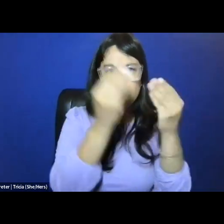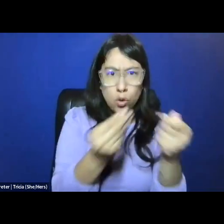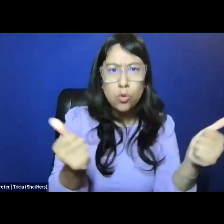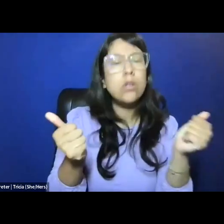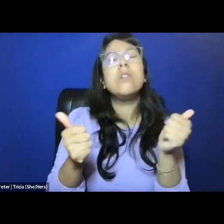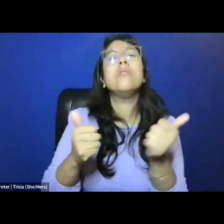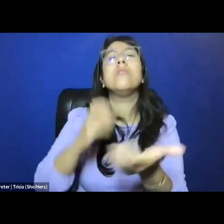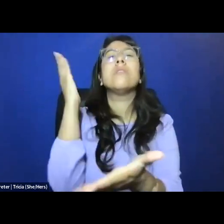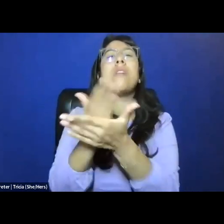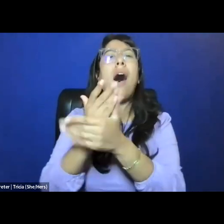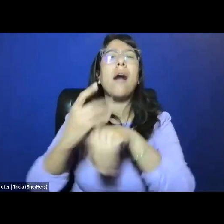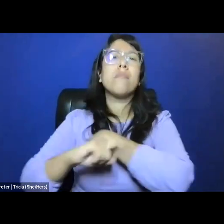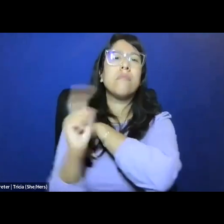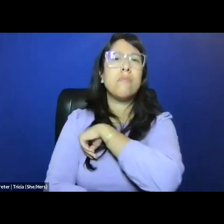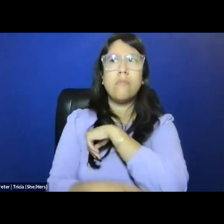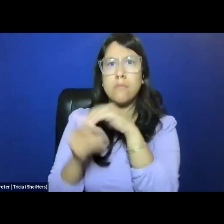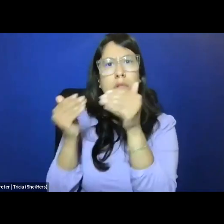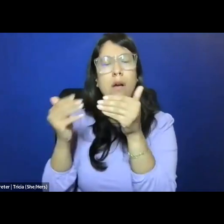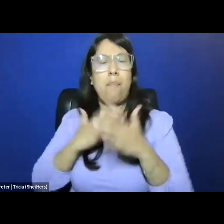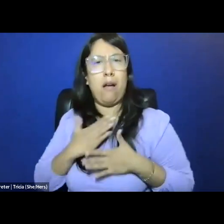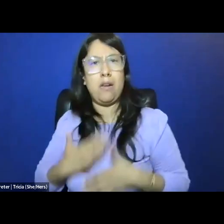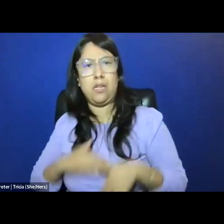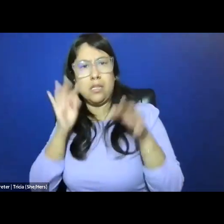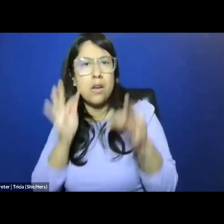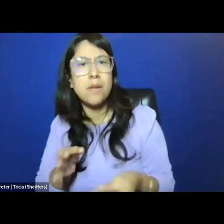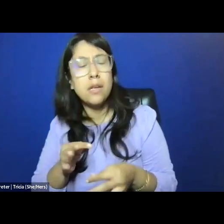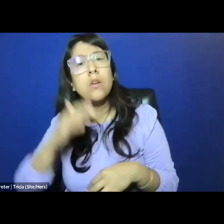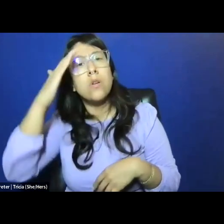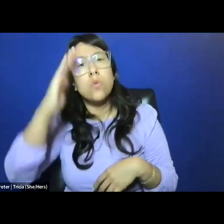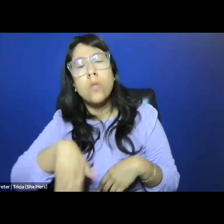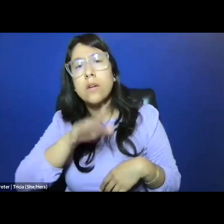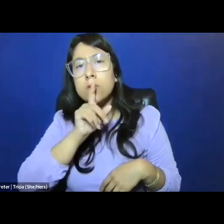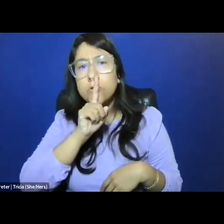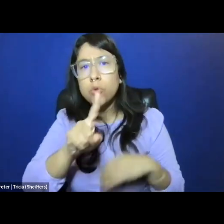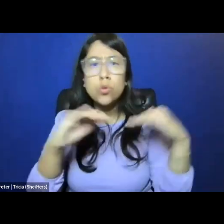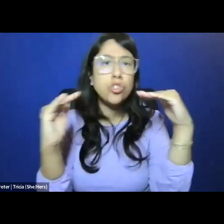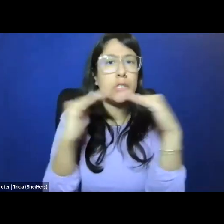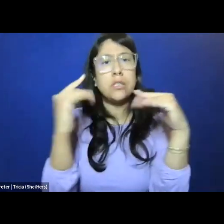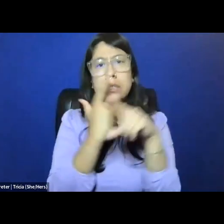to end the criminalization of bodily autonomy, and we know that true justice and liberation